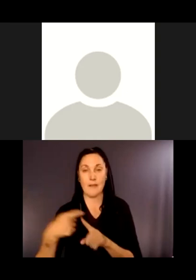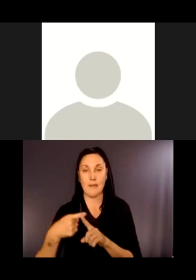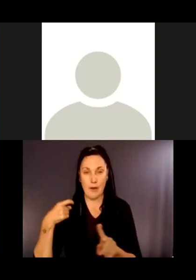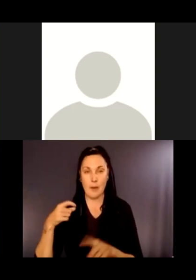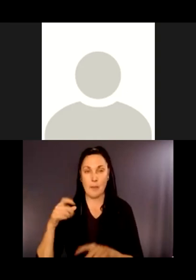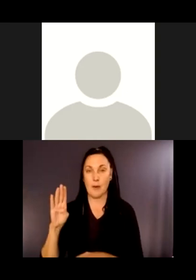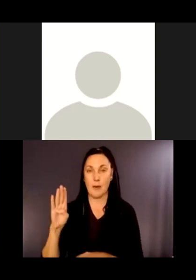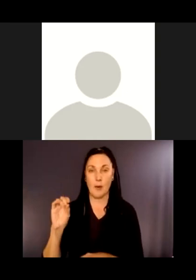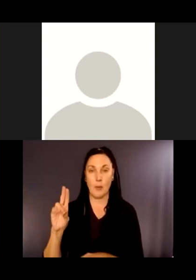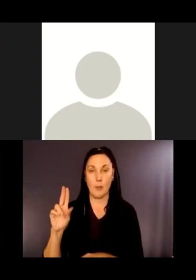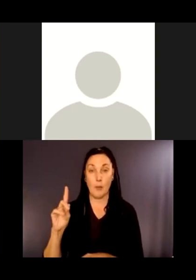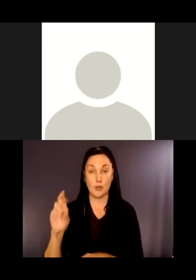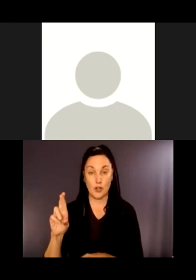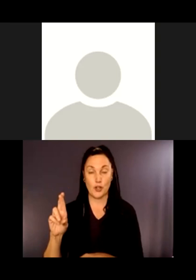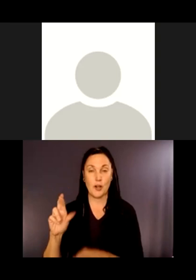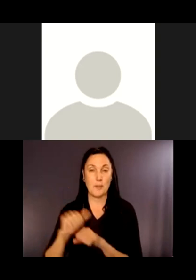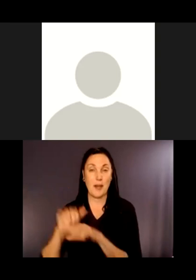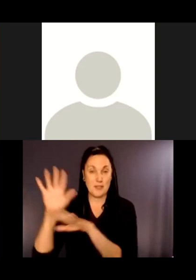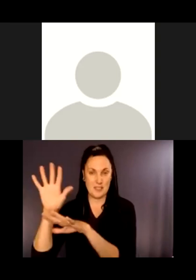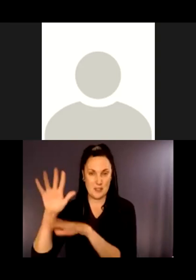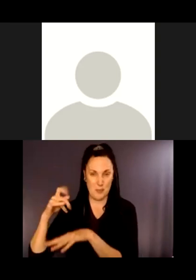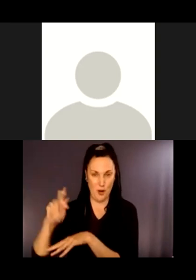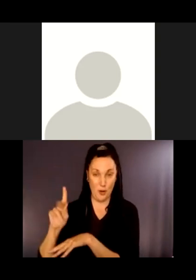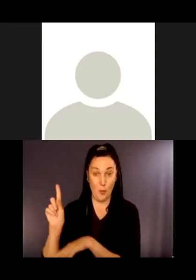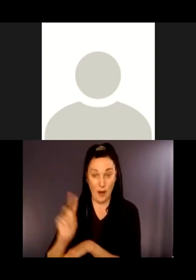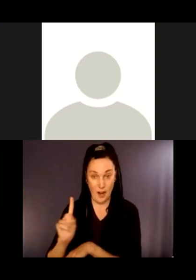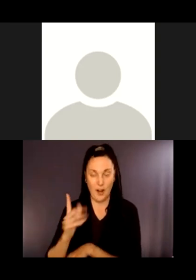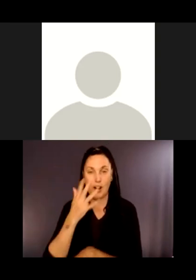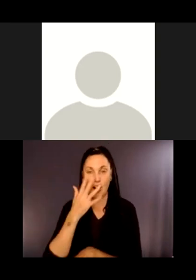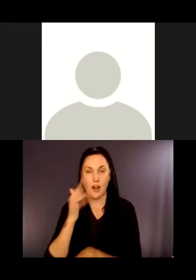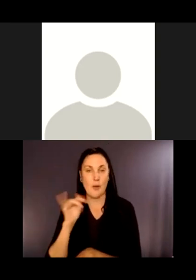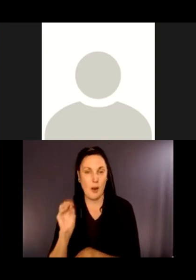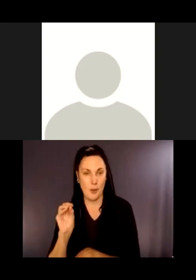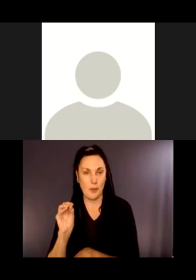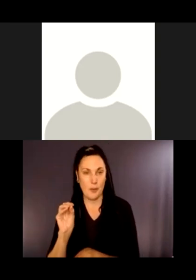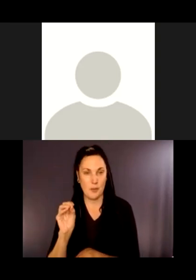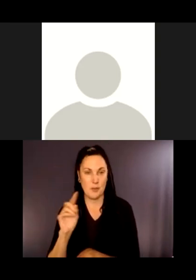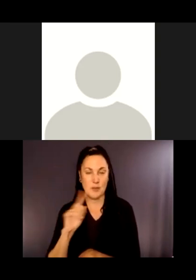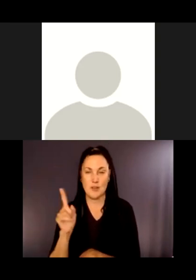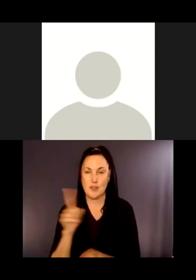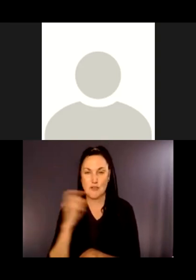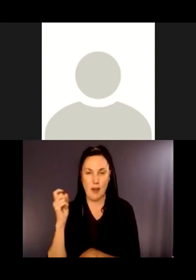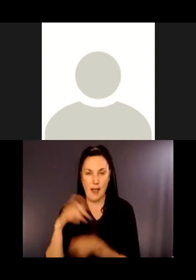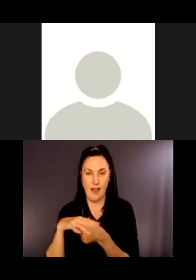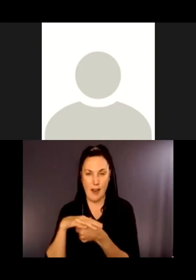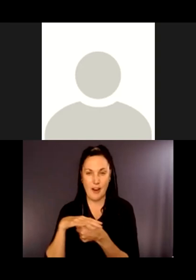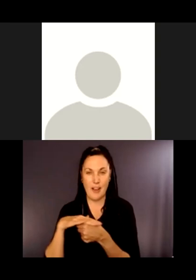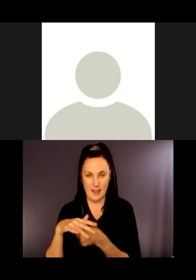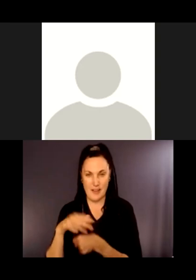Mountain Parks in Colorado. The arid area that Madeleine showed is Boulder Mountain